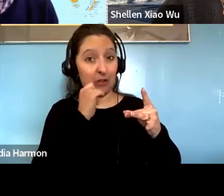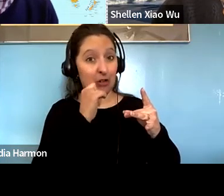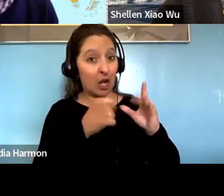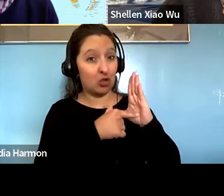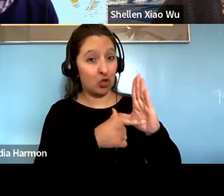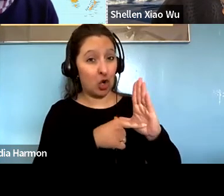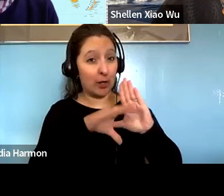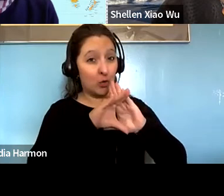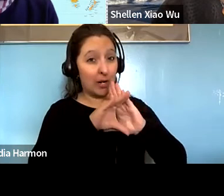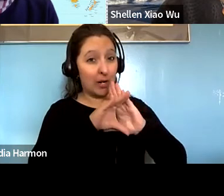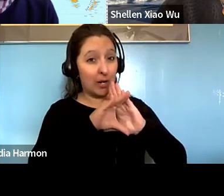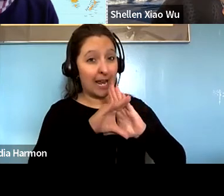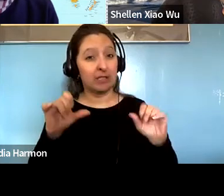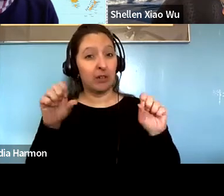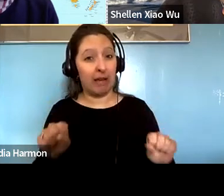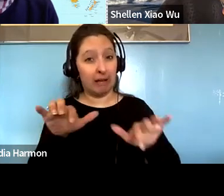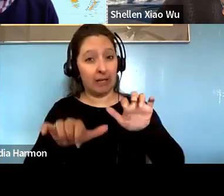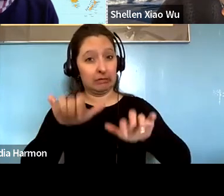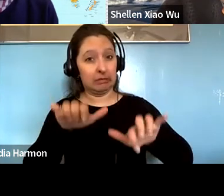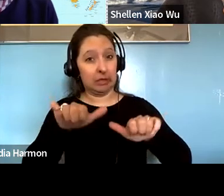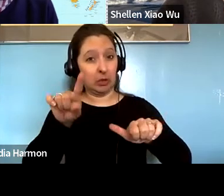Paul Gellert: question in the chat as I. Paul Gellert: mentioned earlier.